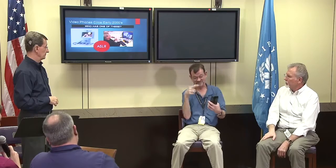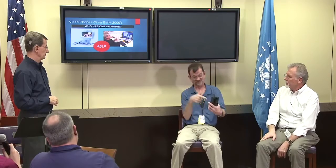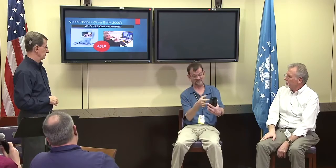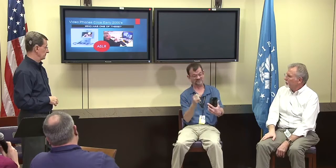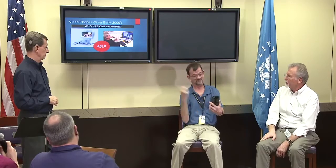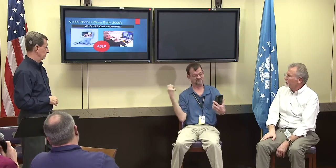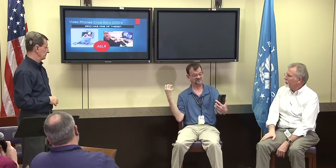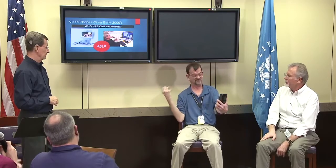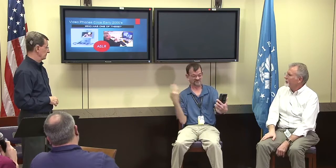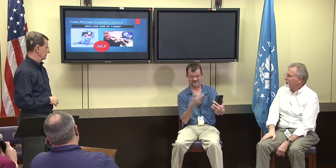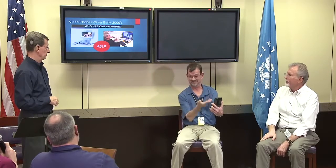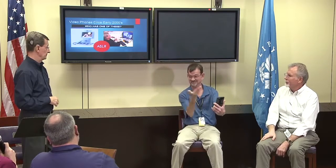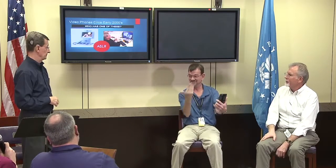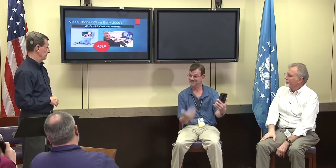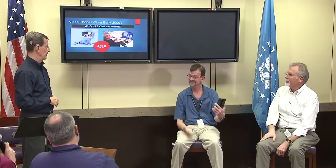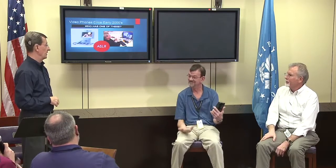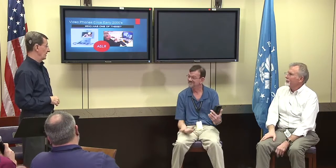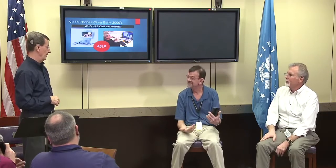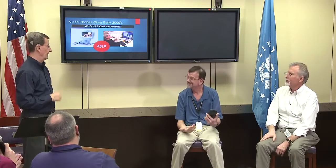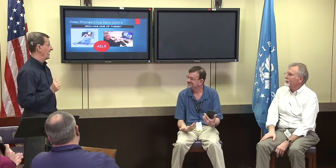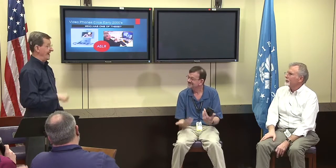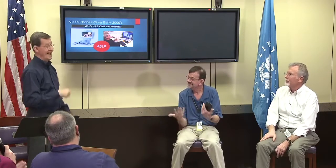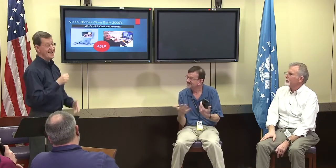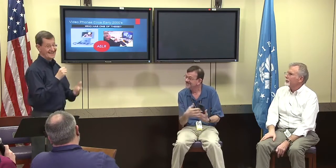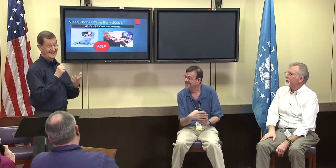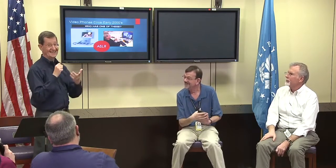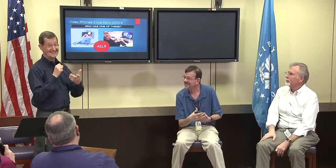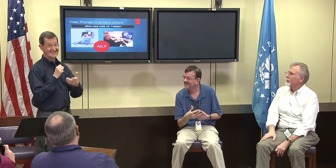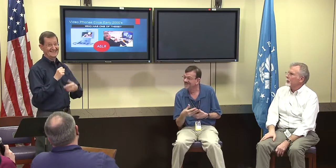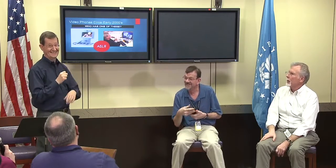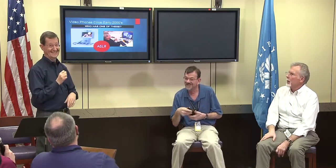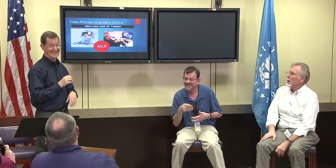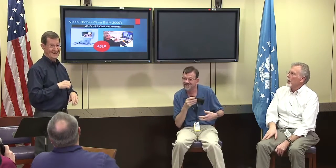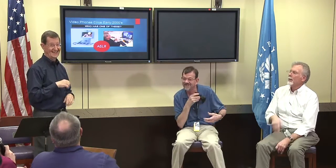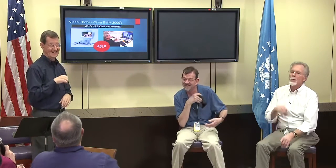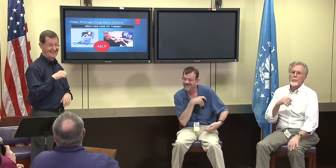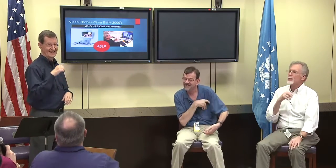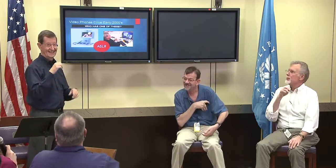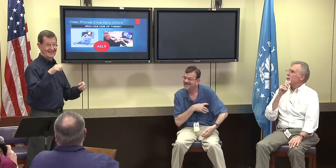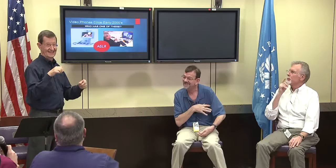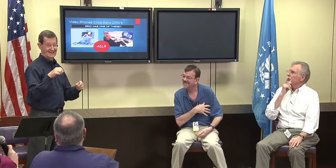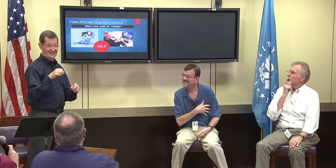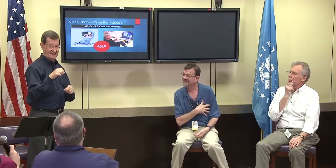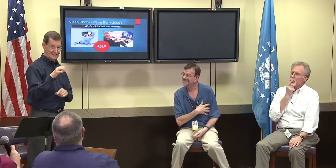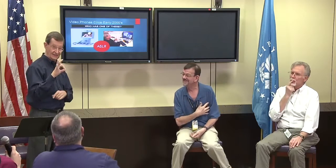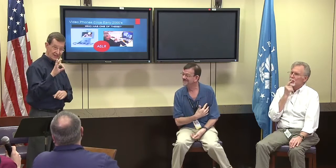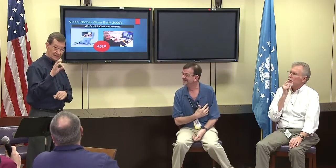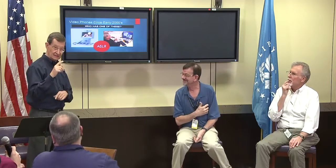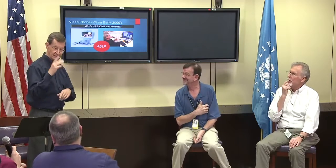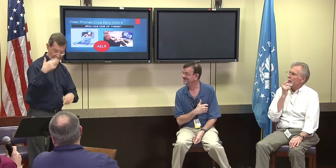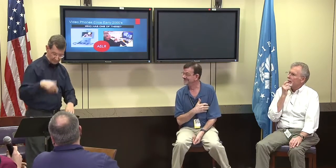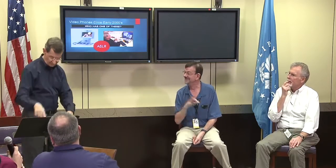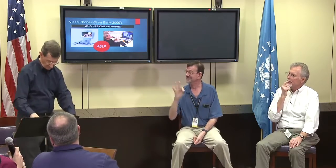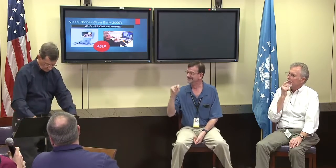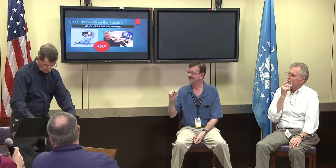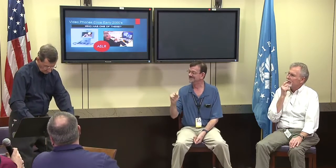Even when I go outside of the Library, I'm on my cell phone, I have the same technology built-in, and with FaceTime.